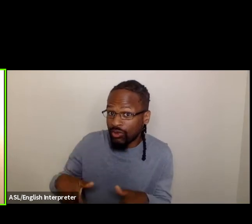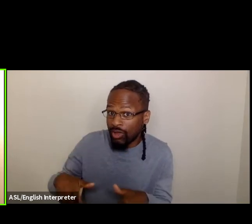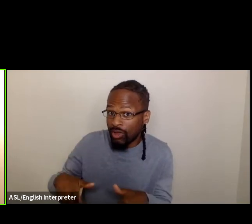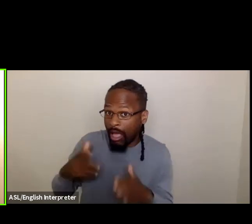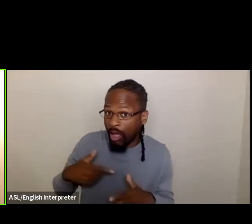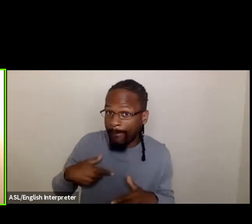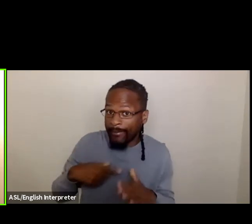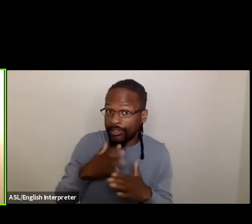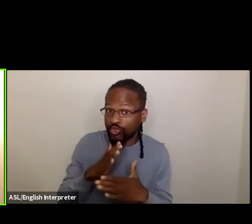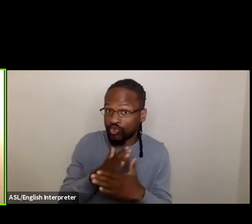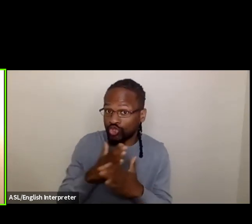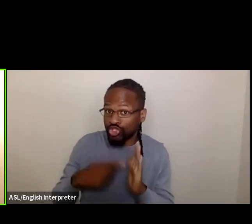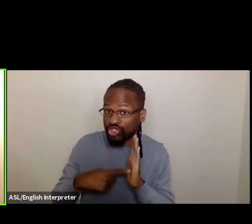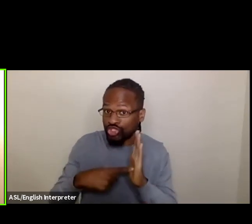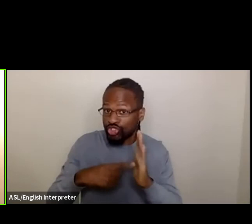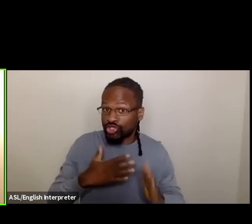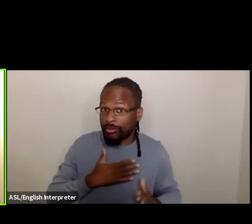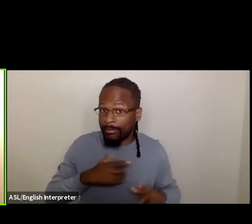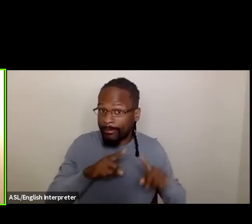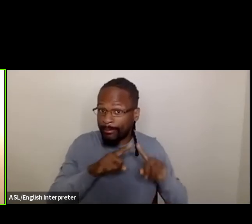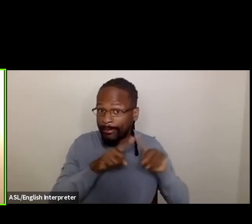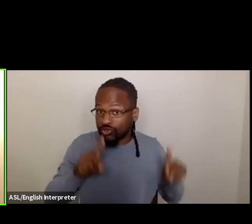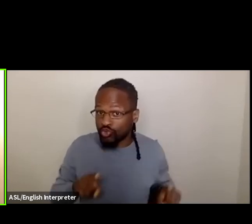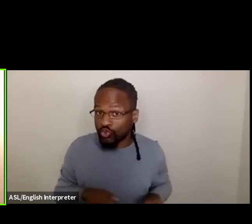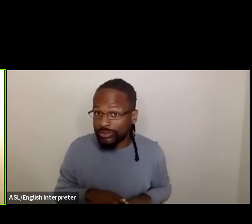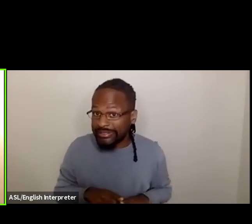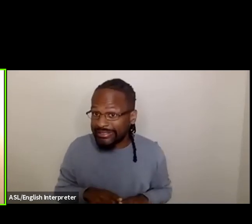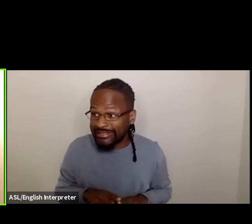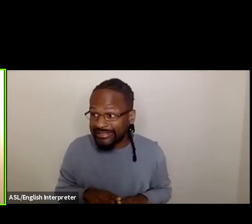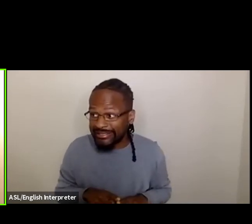and then I can share the screen with you.